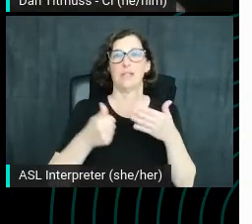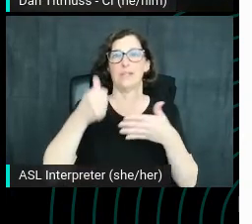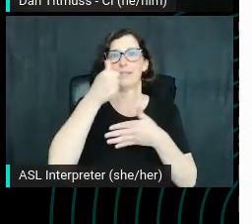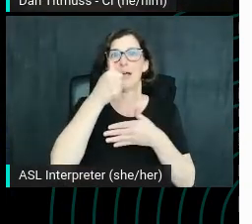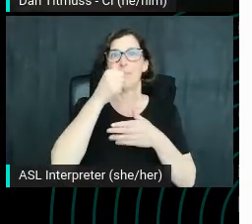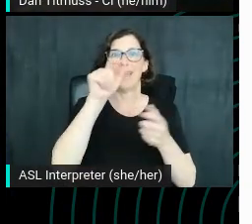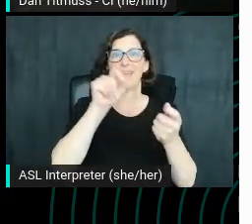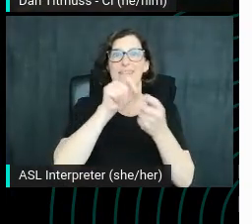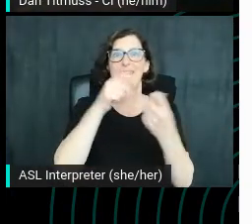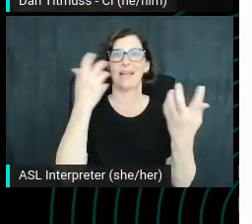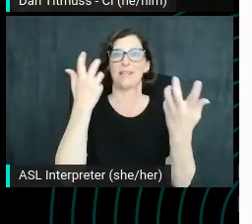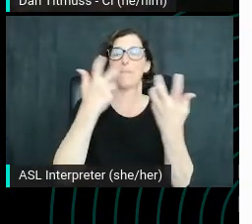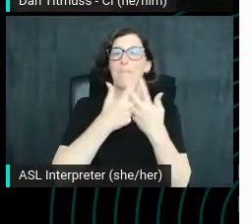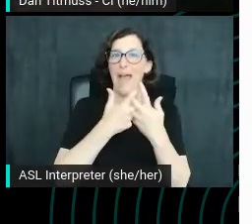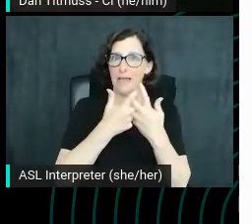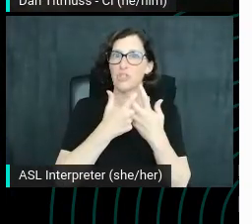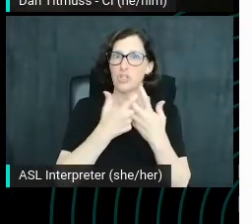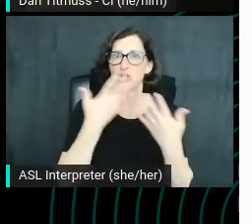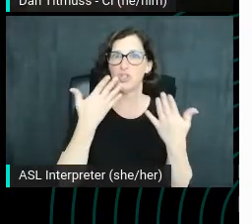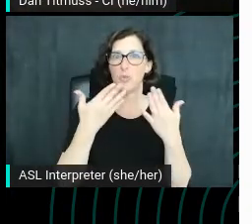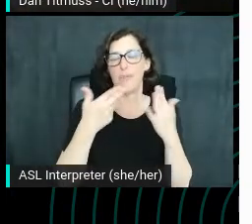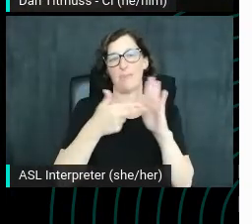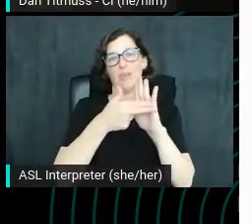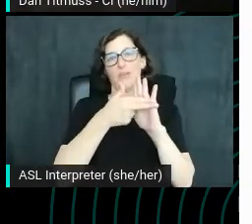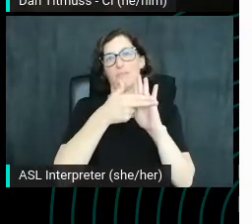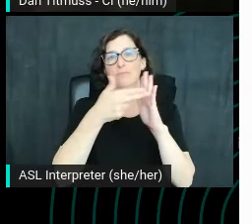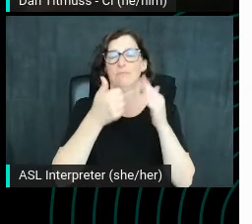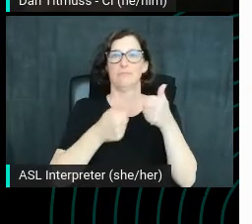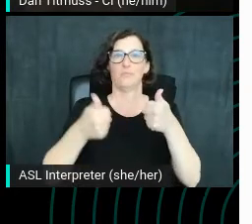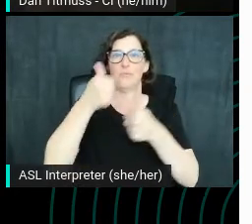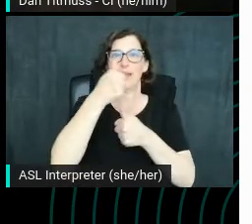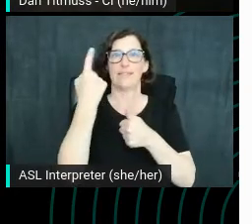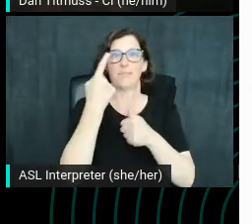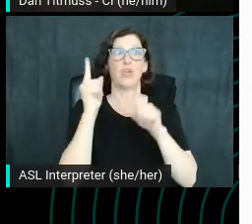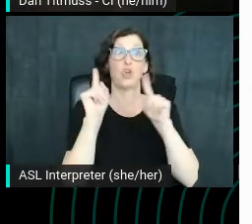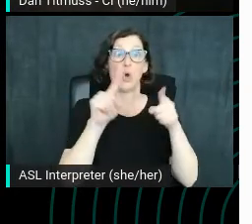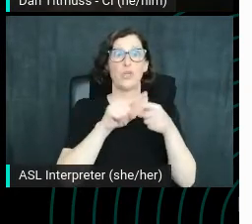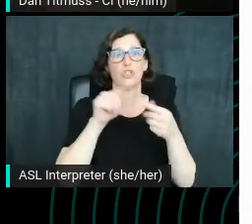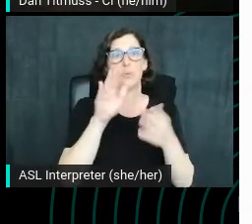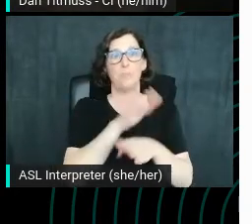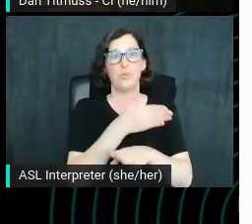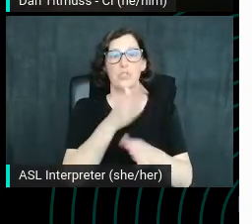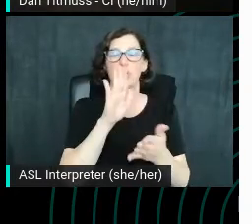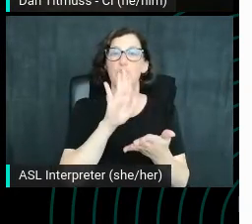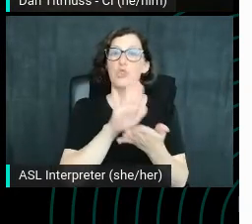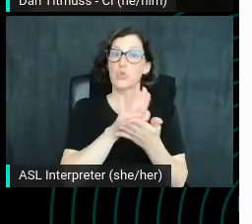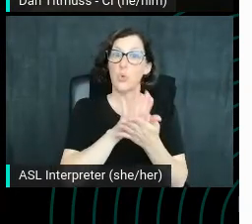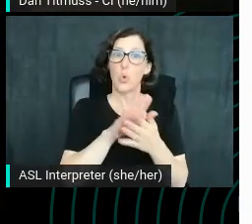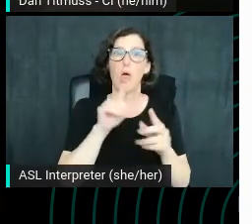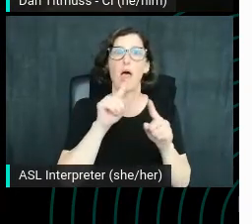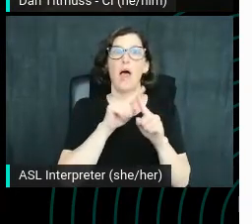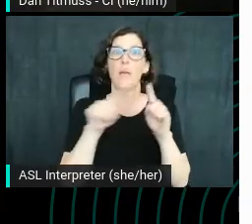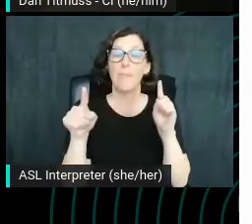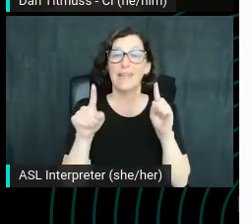So it's probably more likely to rank something that says going to music school. But because click-through rate is so important that YouTube our